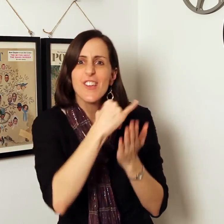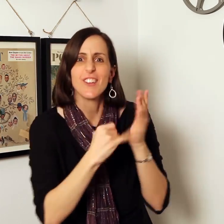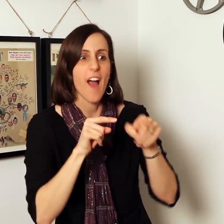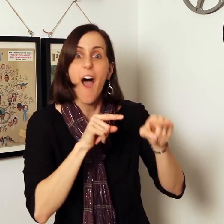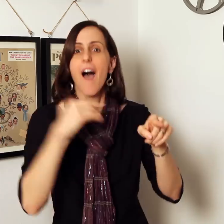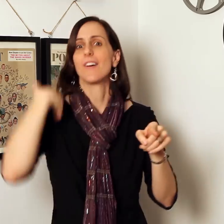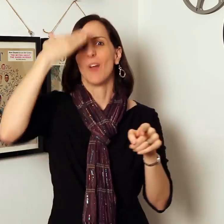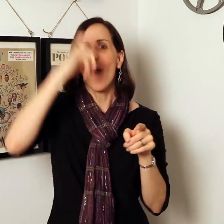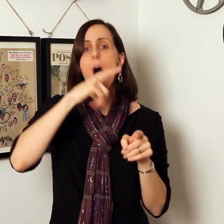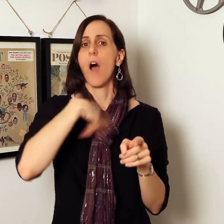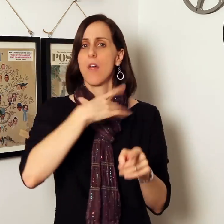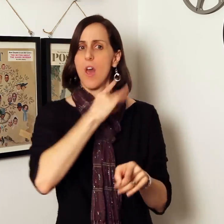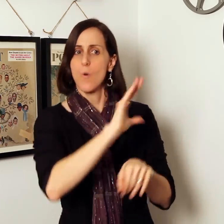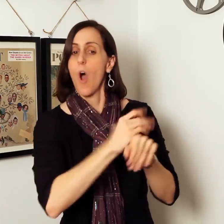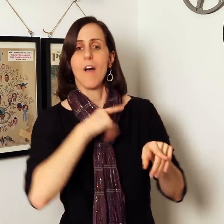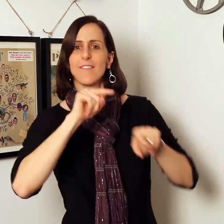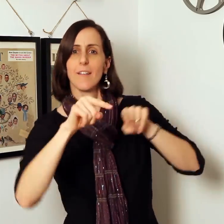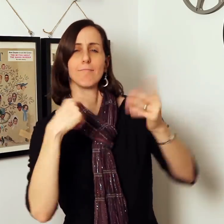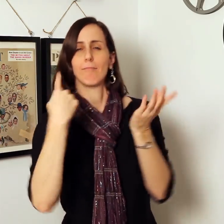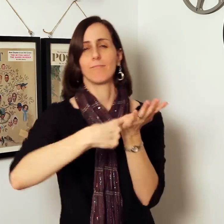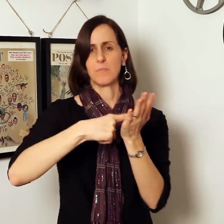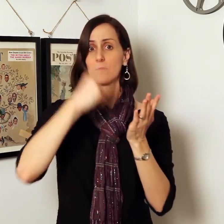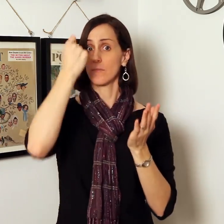artworks. Maybe you will know a Deaf artist. You'll like a specific artwork. The theme of the playing cards